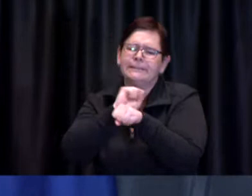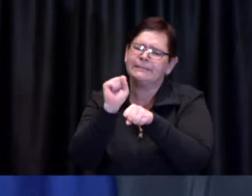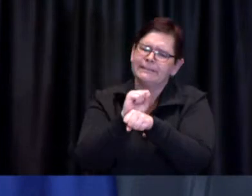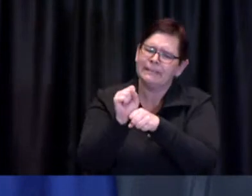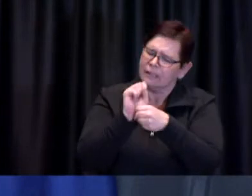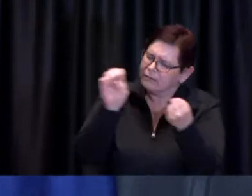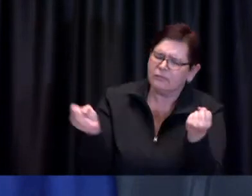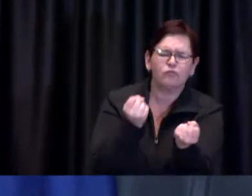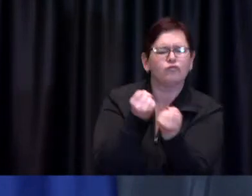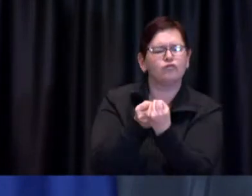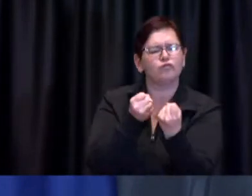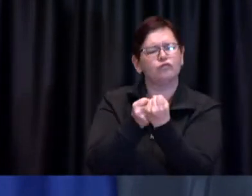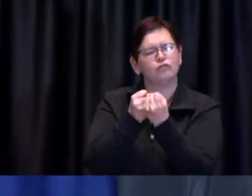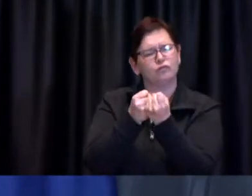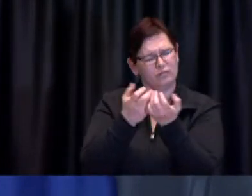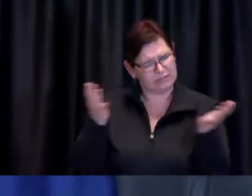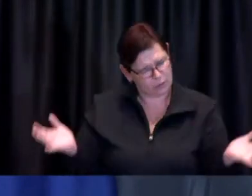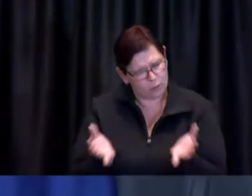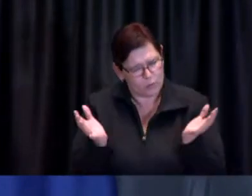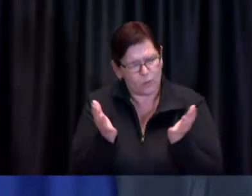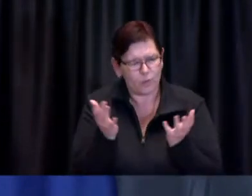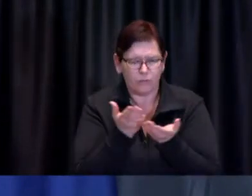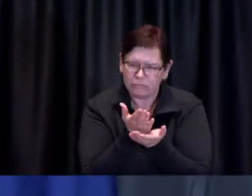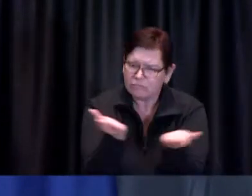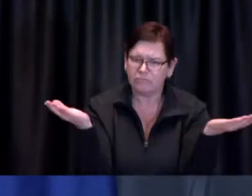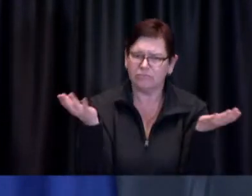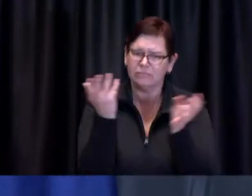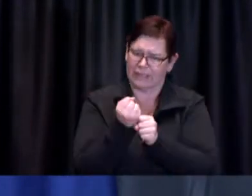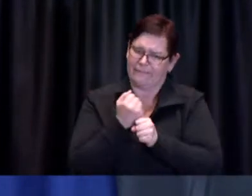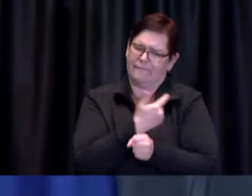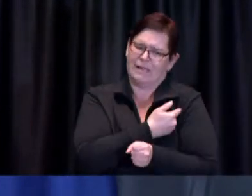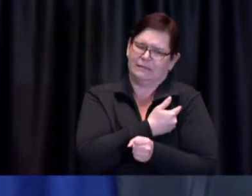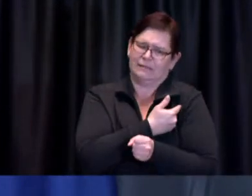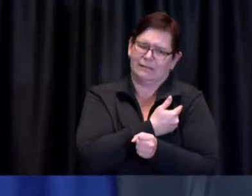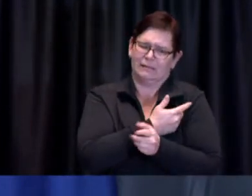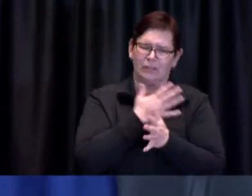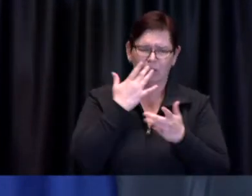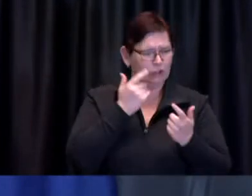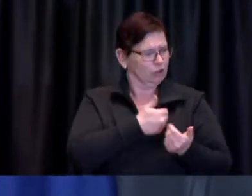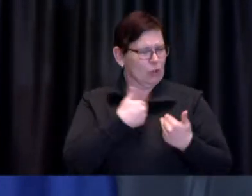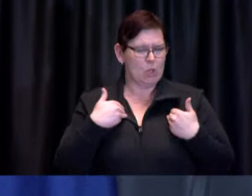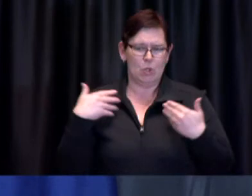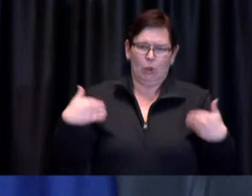and making sure that everyone across our city and especially in the communities hit hardest by this pandemic